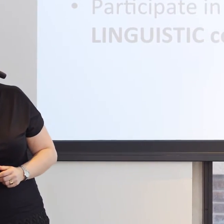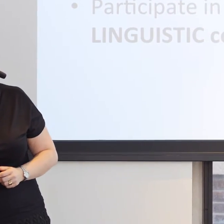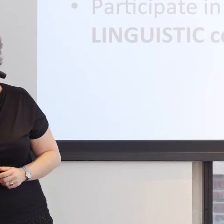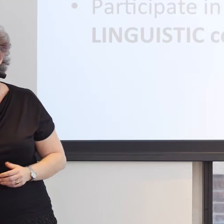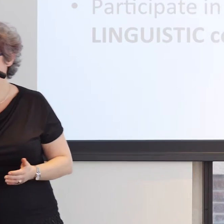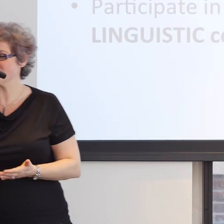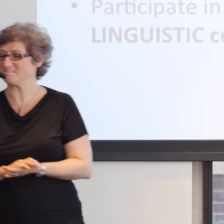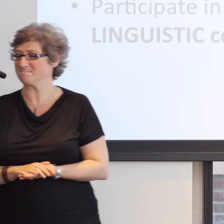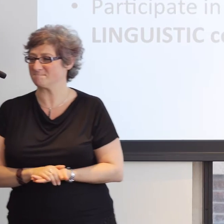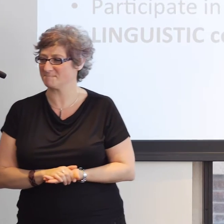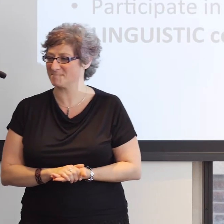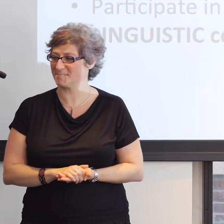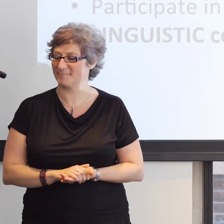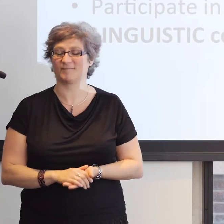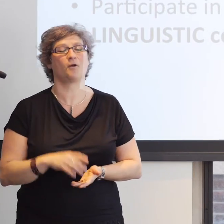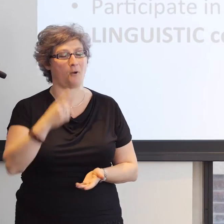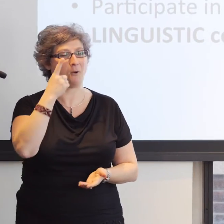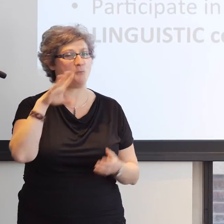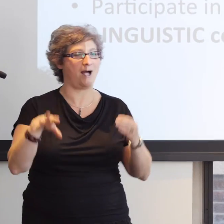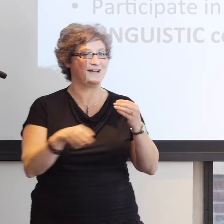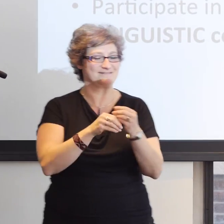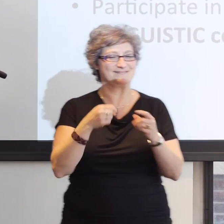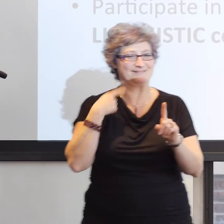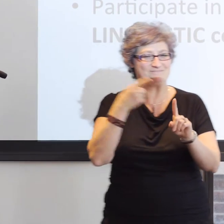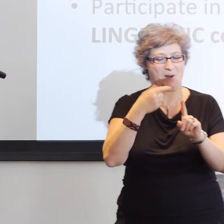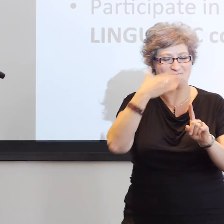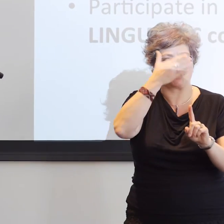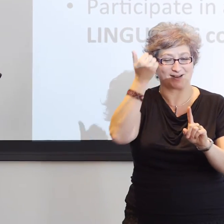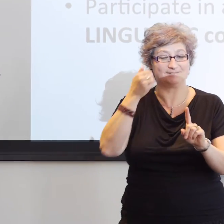ethnic graphic data available for homesigners.